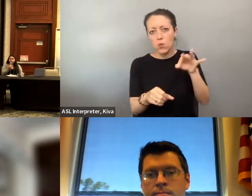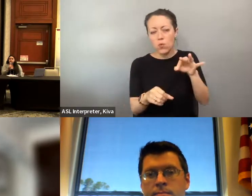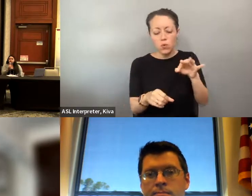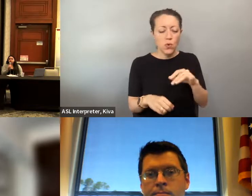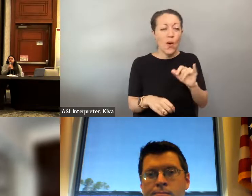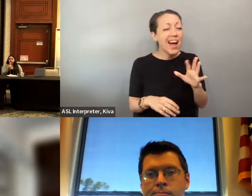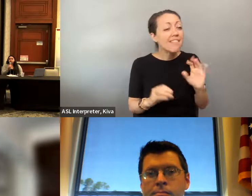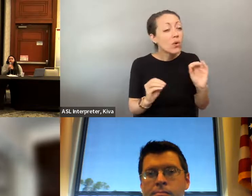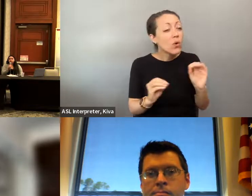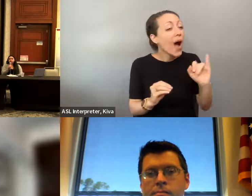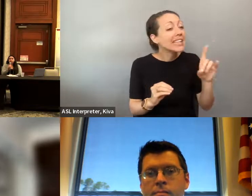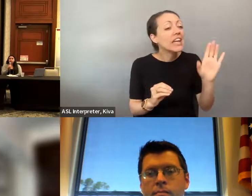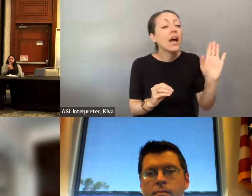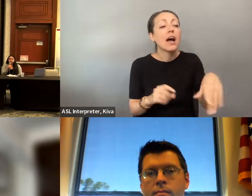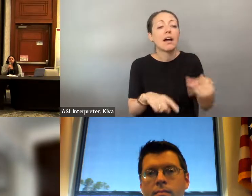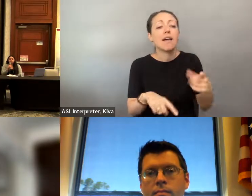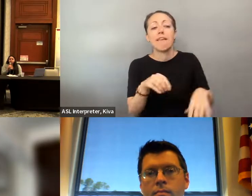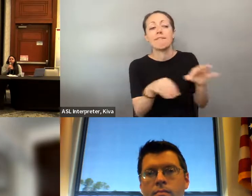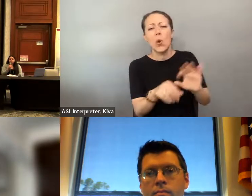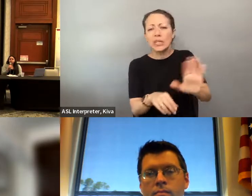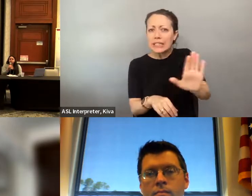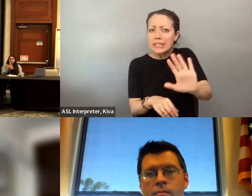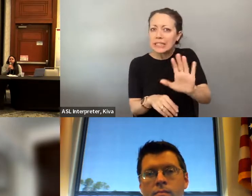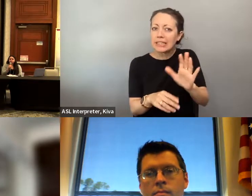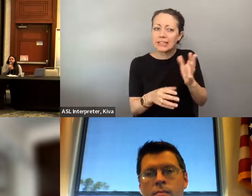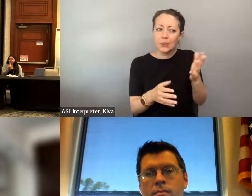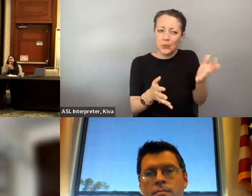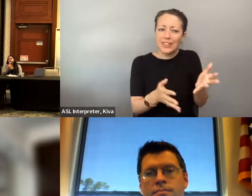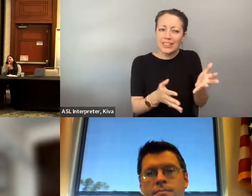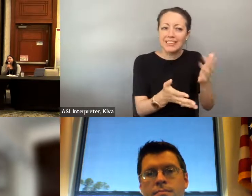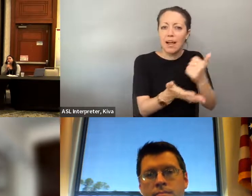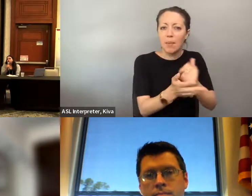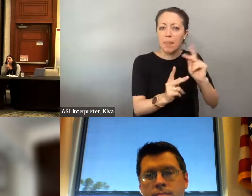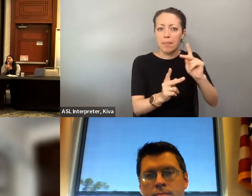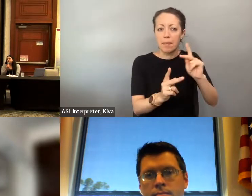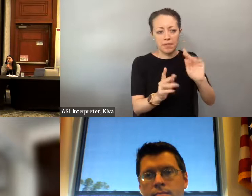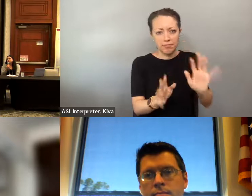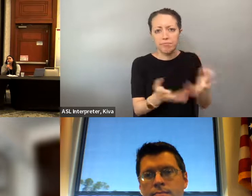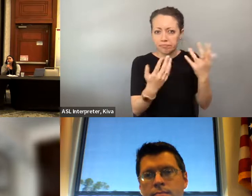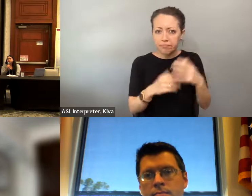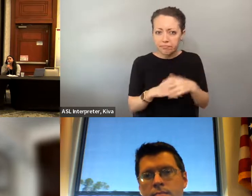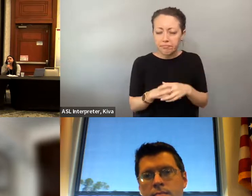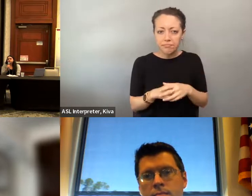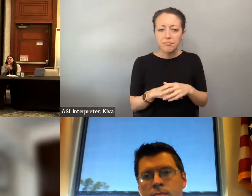your state's voter ID laws or from not having a state ID. And so our mission is to essentially make sure that all